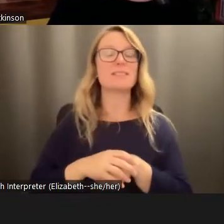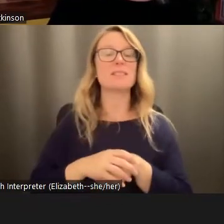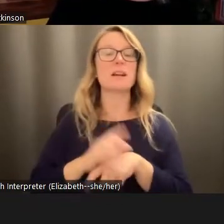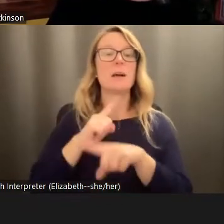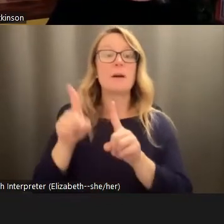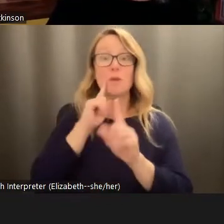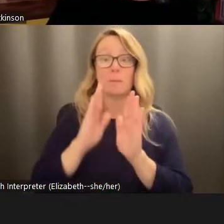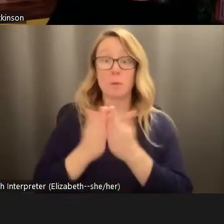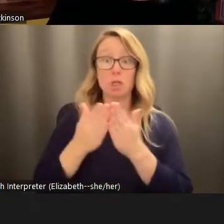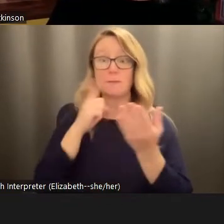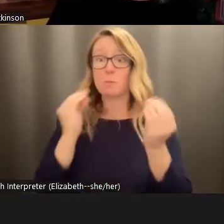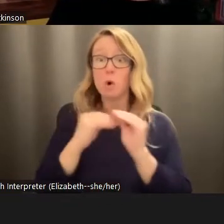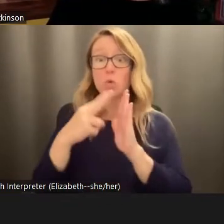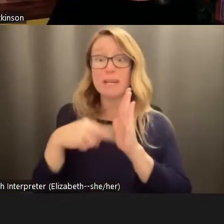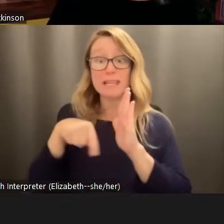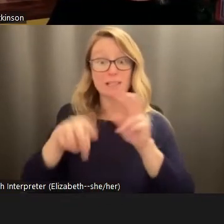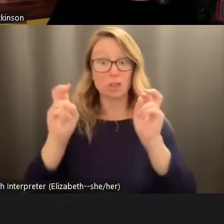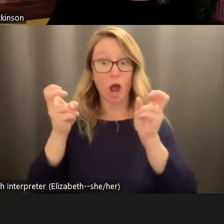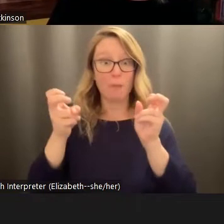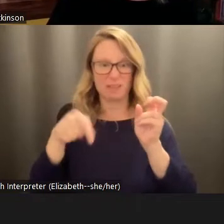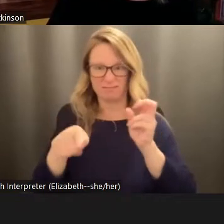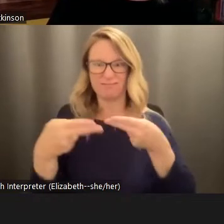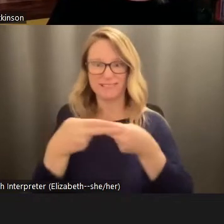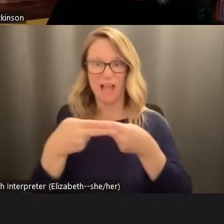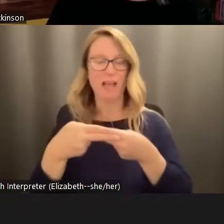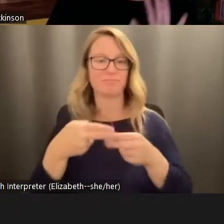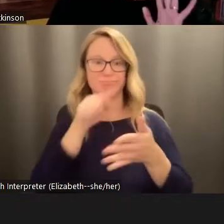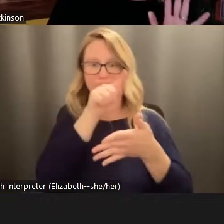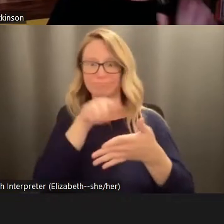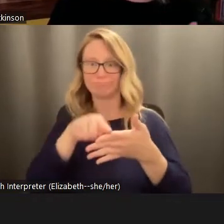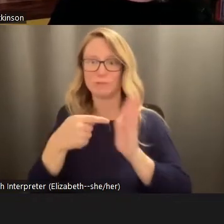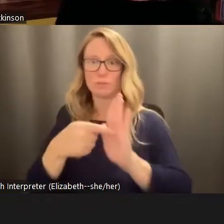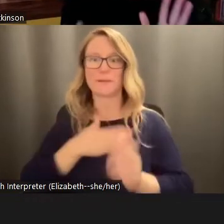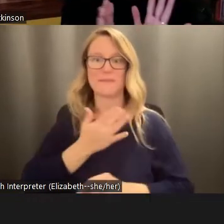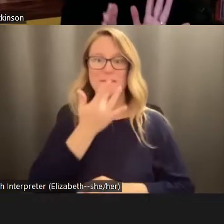for further reading on the topic, the ones I have on the slide are some of my favorites. And I want to acknowledge that